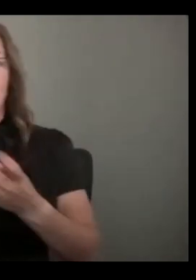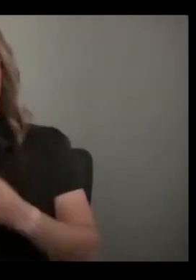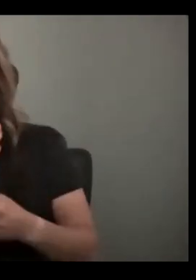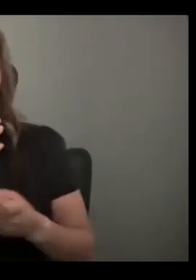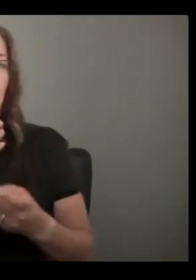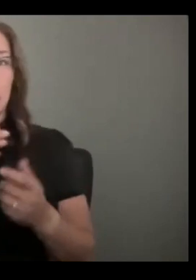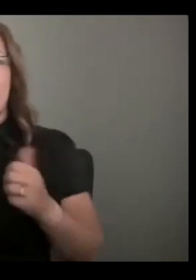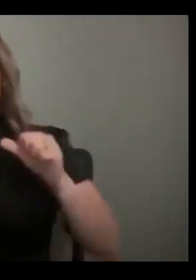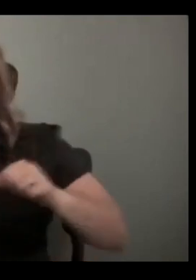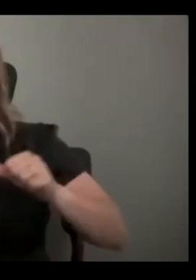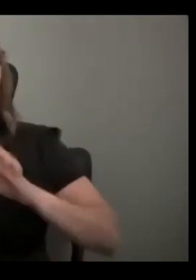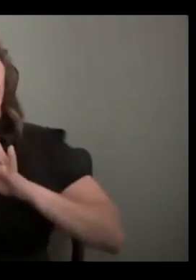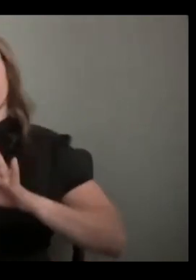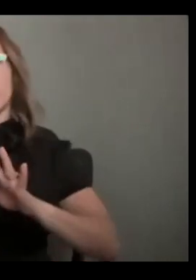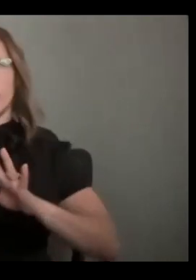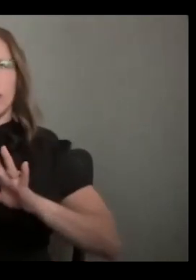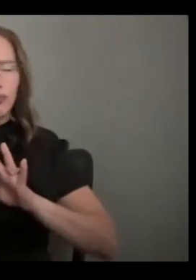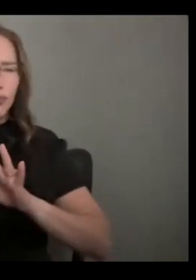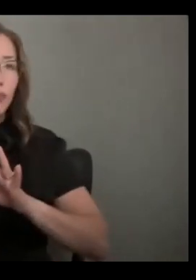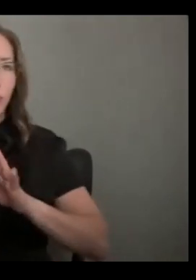AND YOU'RE IN REALLY GOOD HANDS.